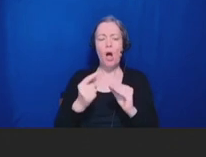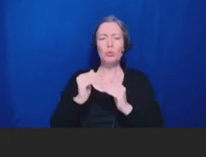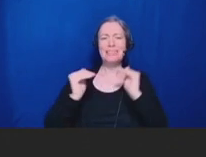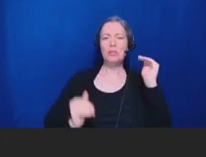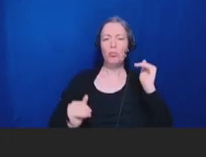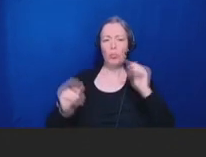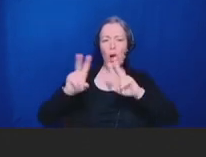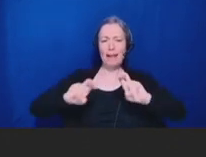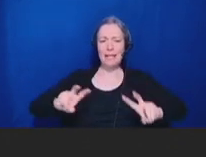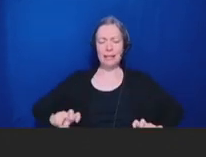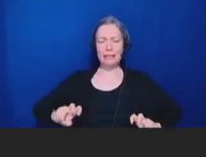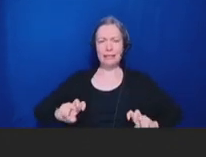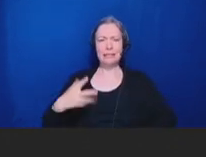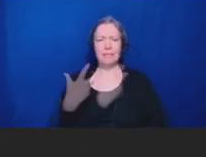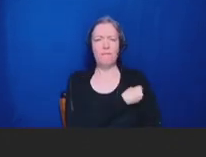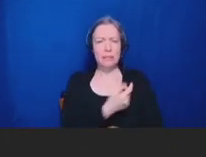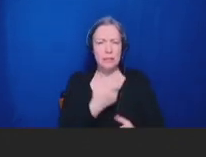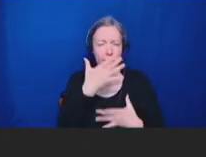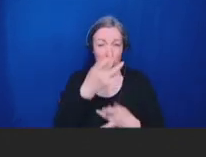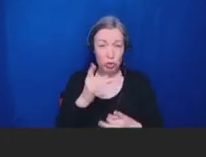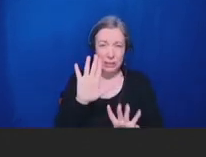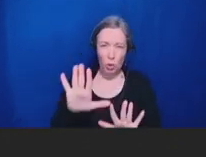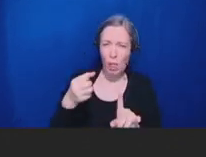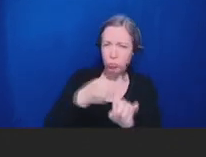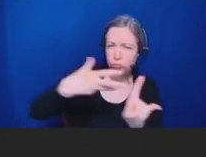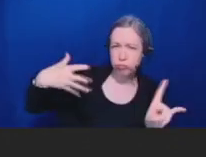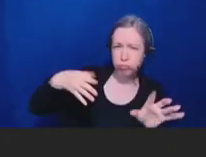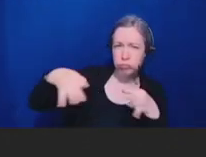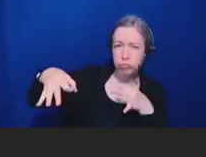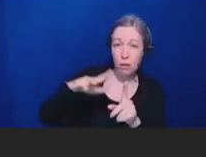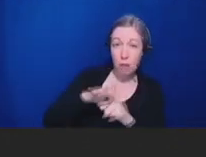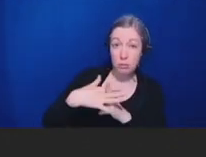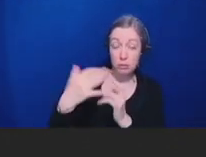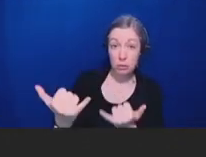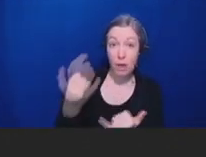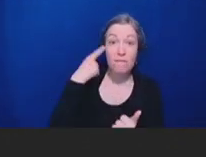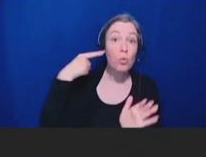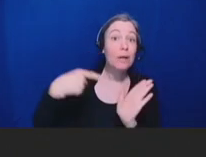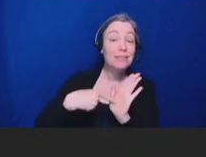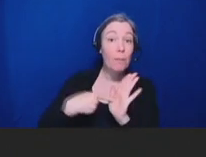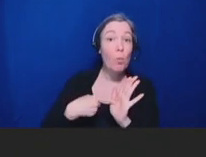of the draft, for instance, if researchers are studying an adolescent vaccine, they should